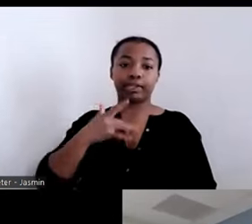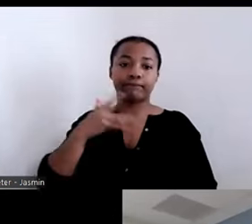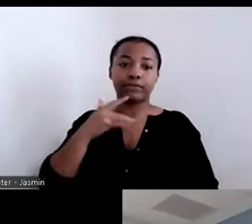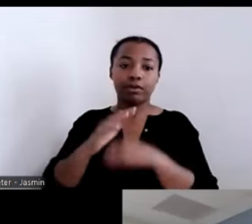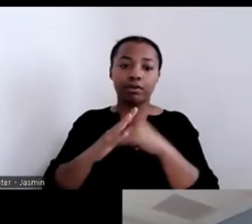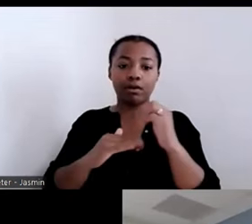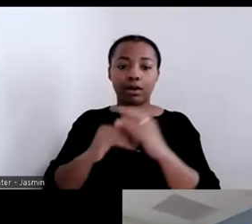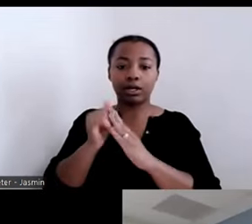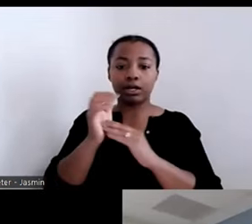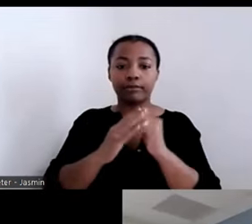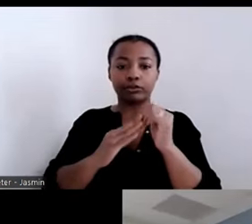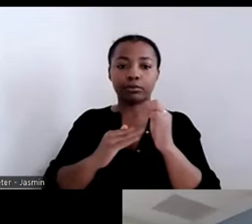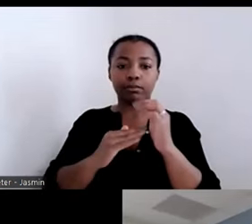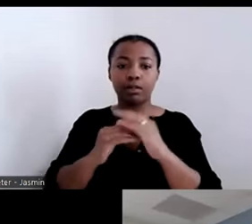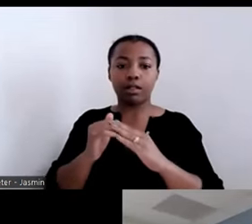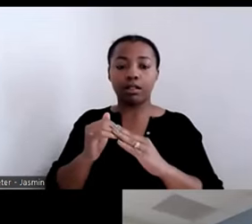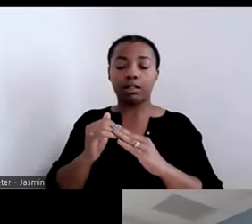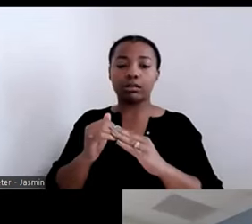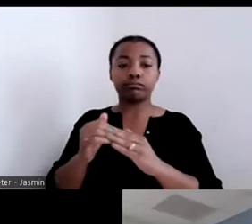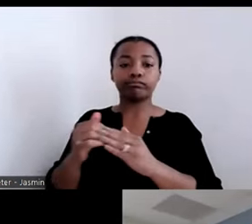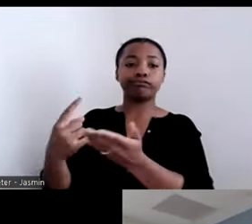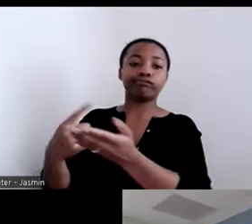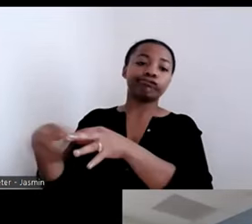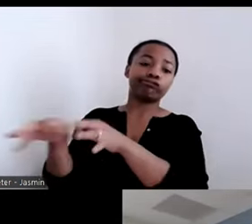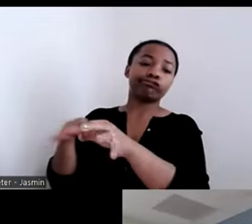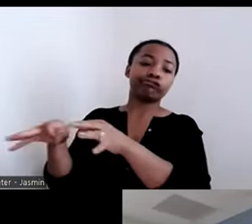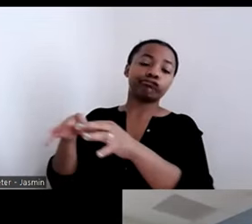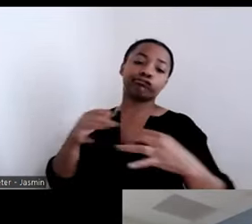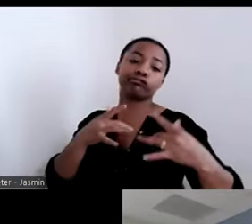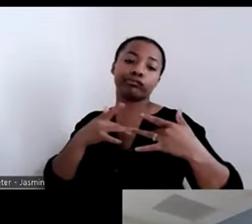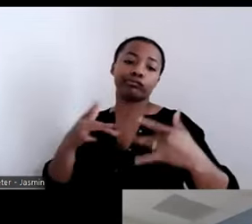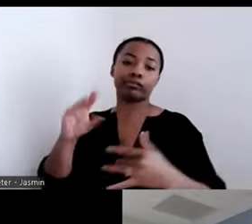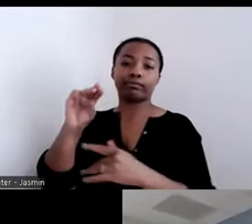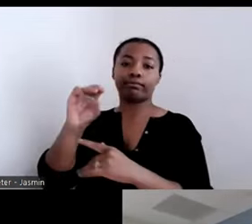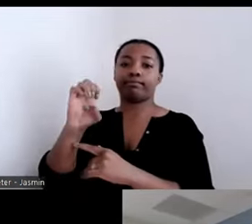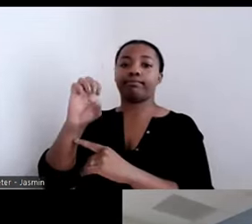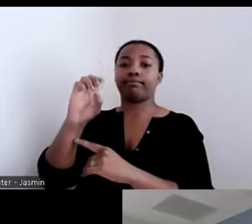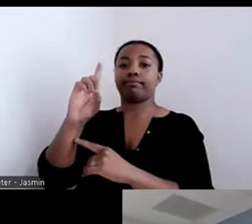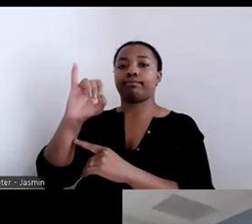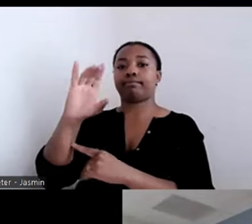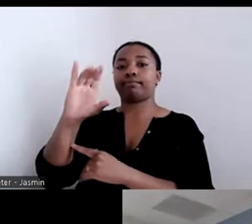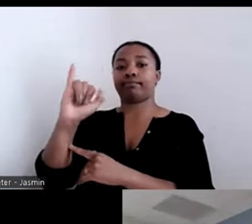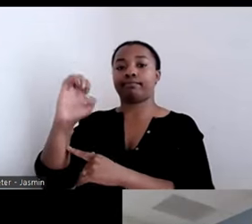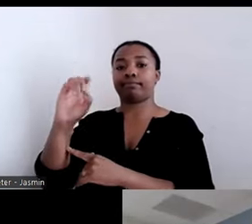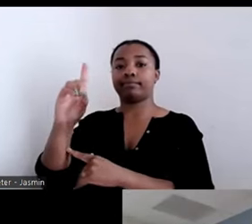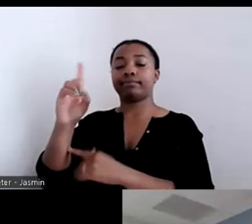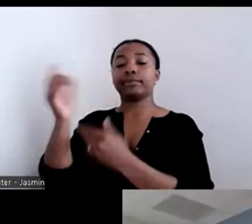the typical Medicaid services, the services for people who have no insurance. North